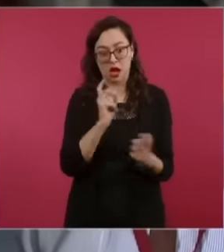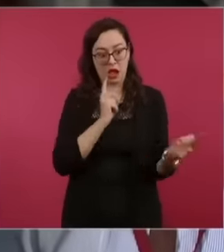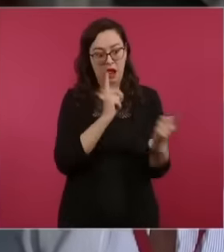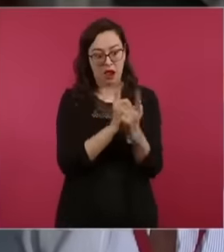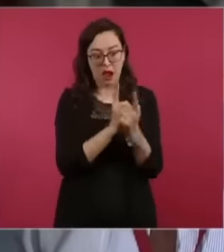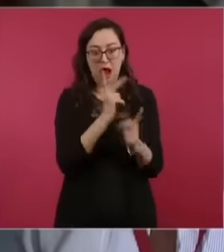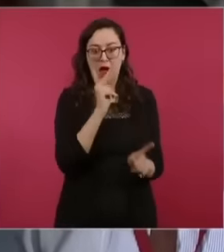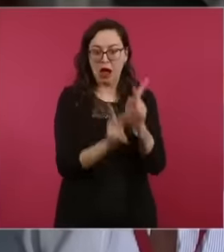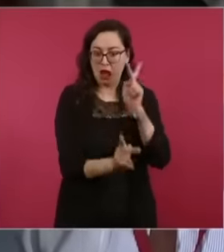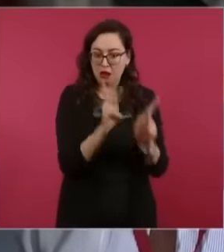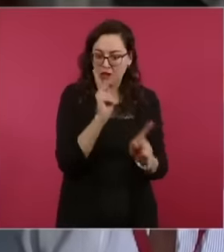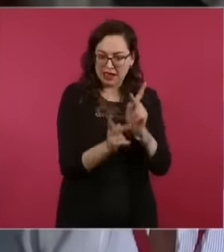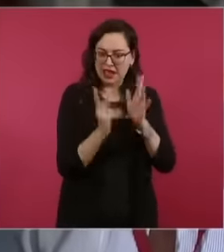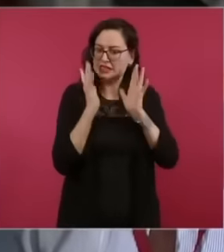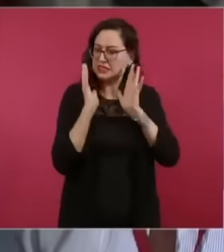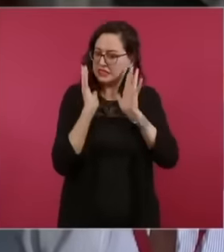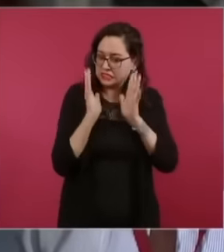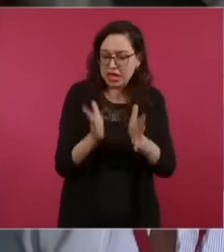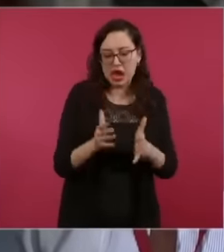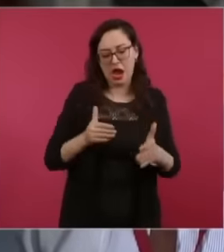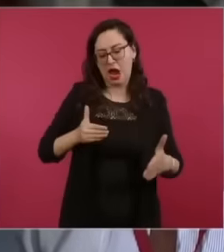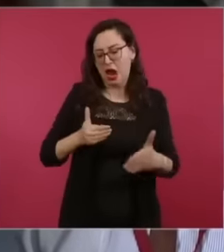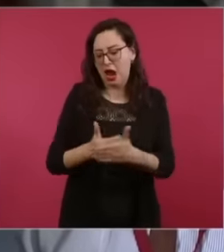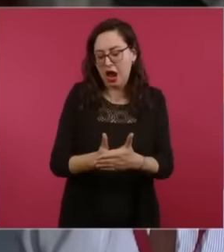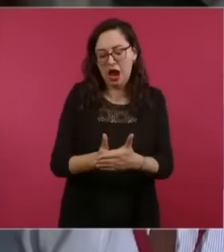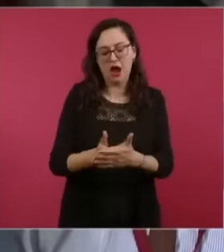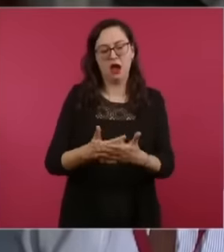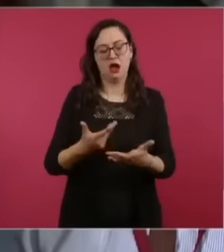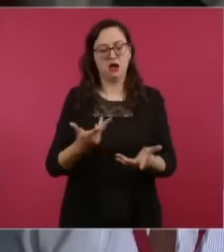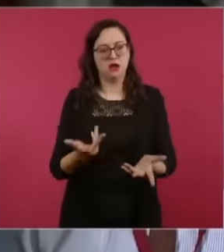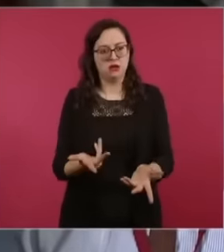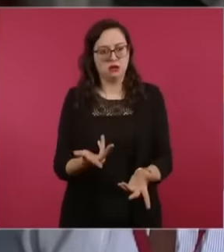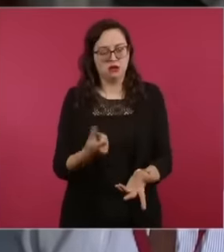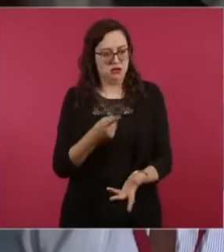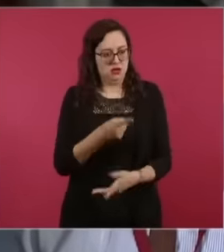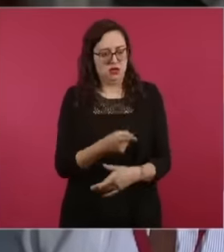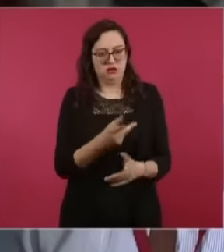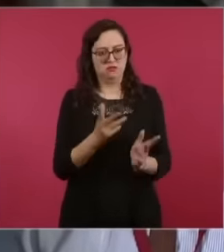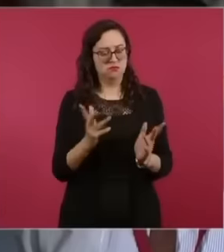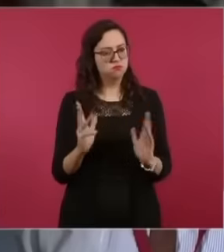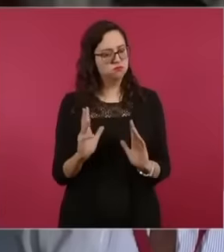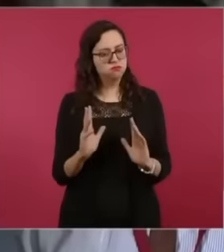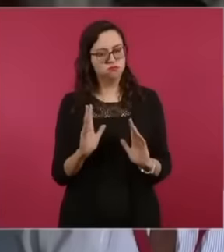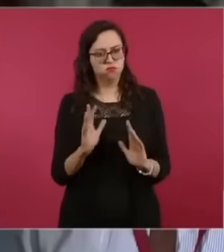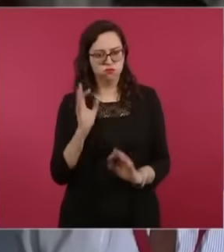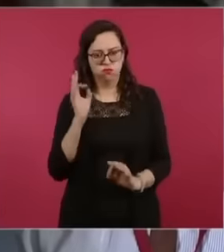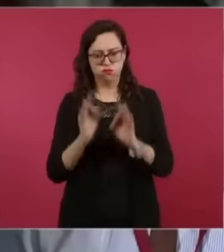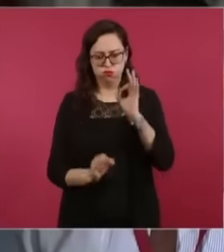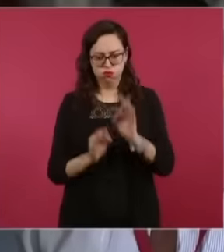that finally before the end of his six-year term this lawsuit that can be avoided for the most part